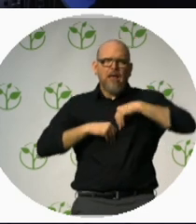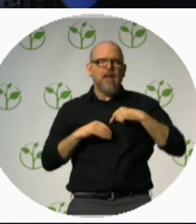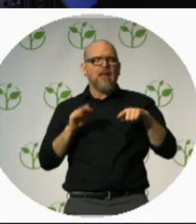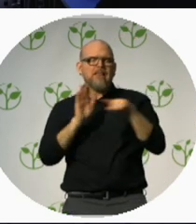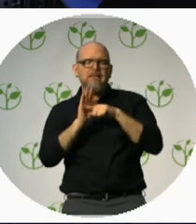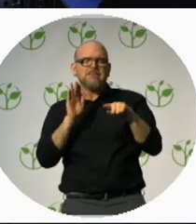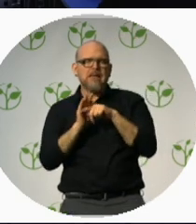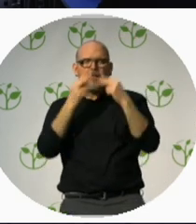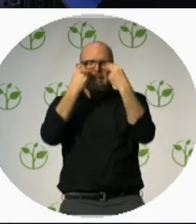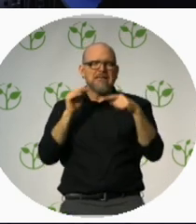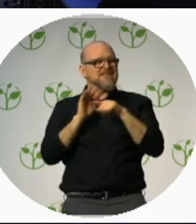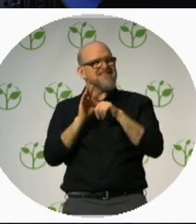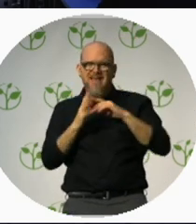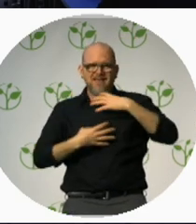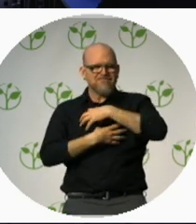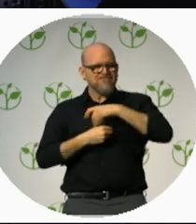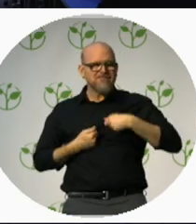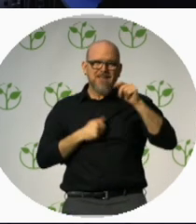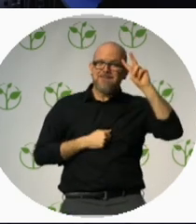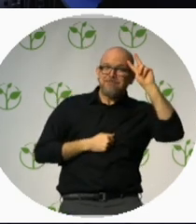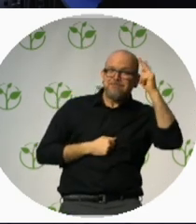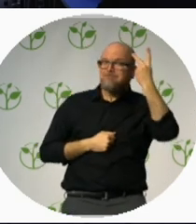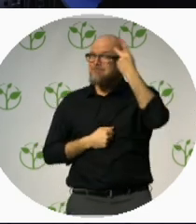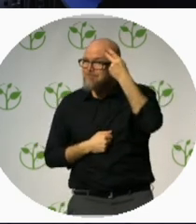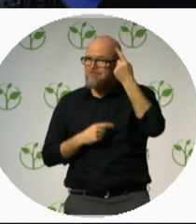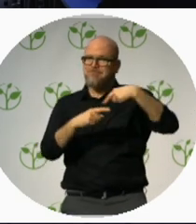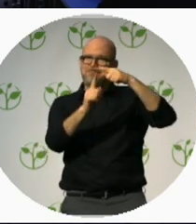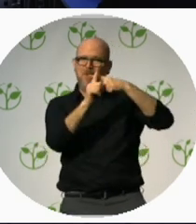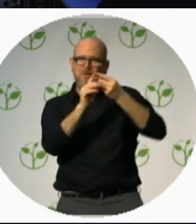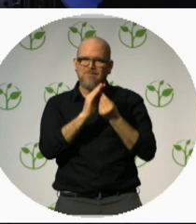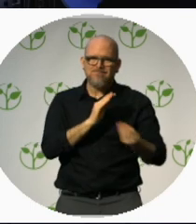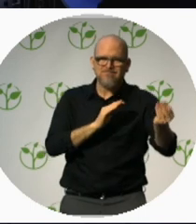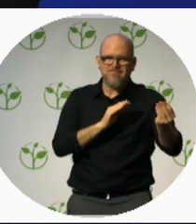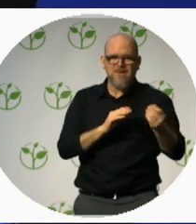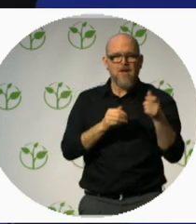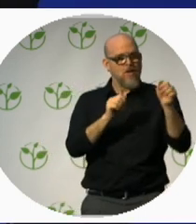If you can do something big then brilliant, if not whatever you can do is just great.